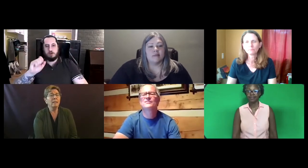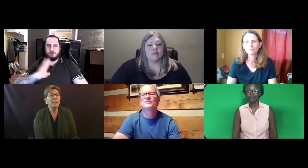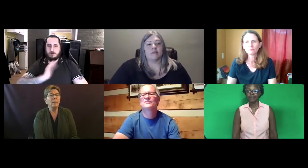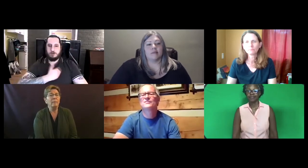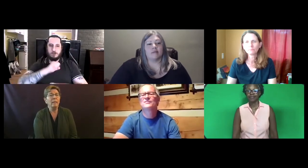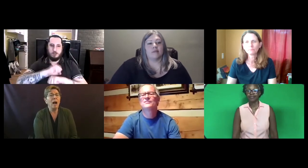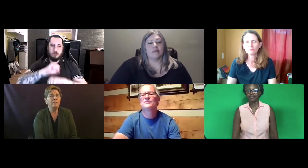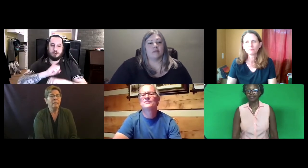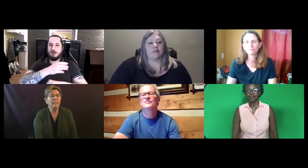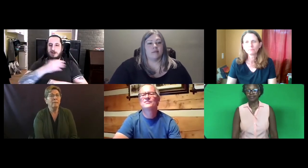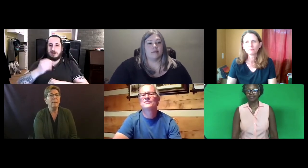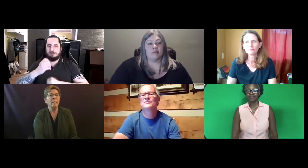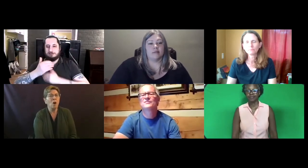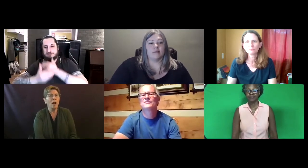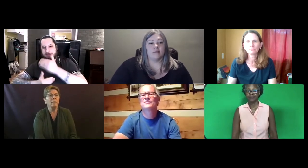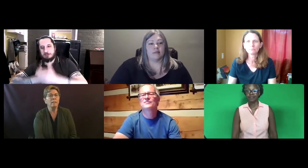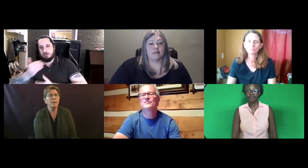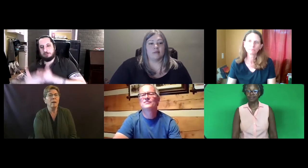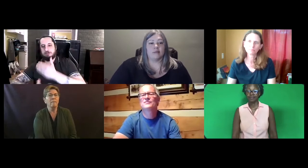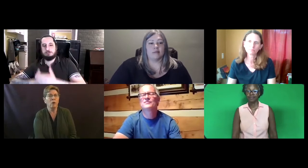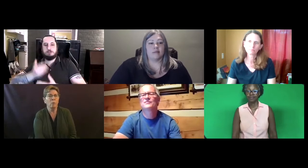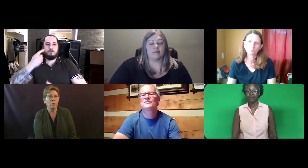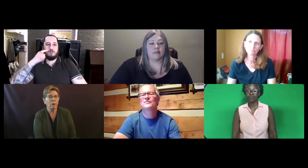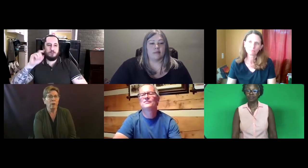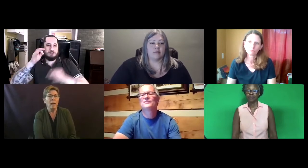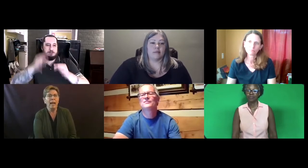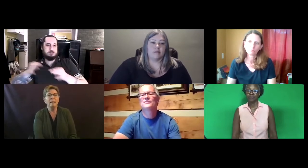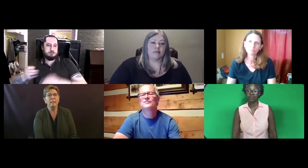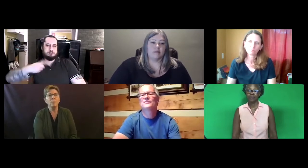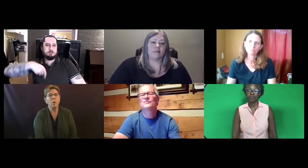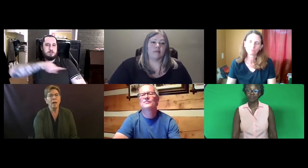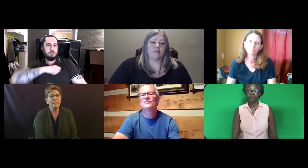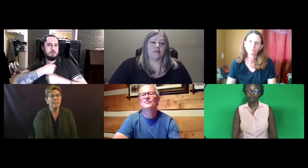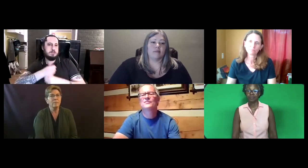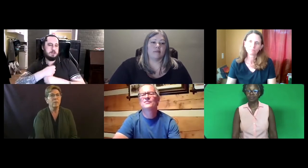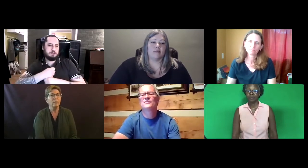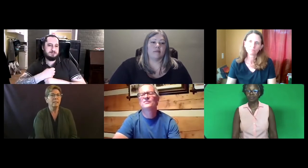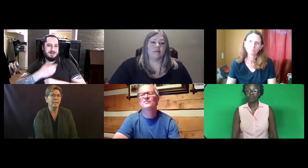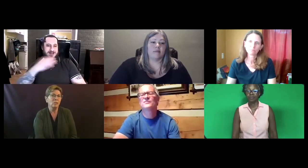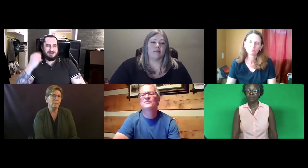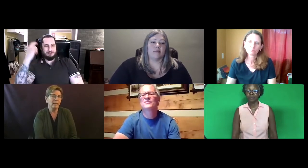Something that we can be confident based on the sum of our work and this process for decision-making